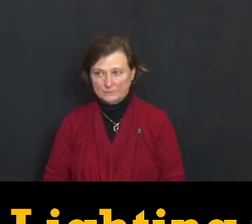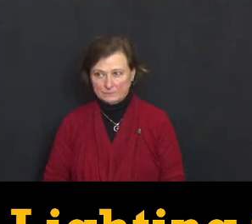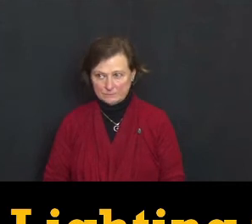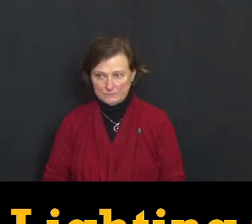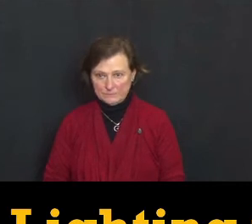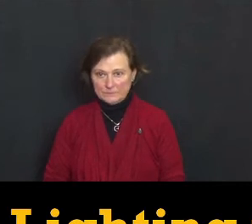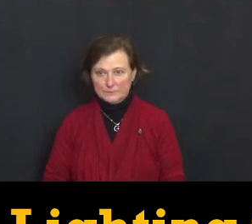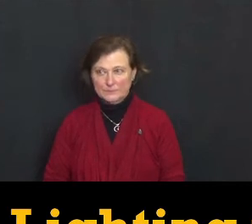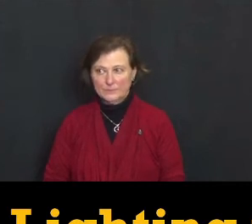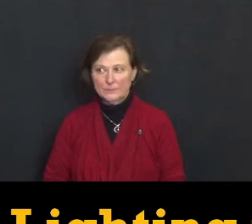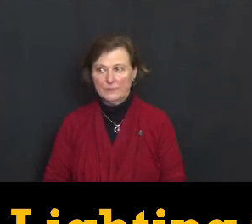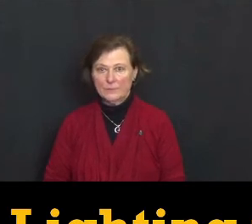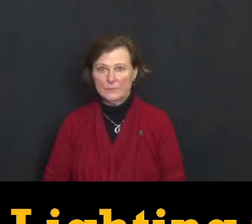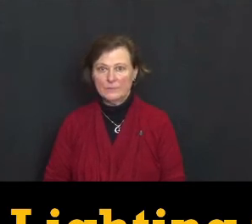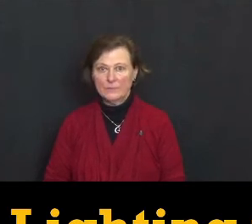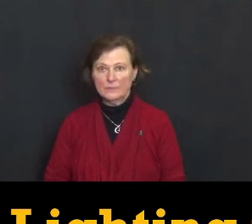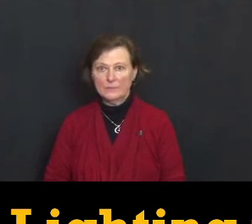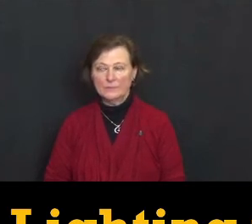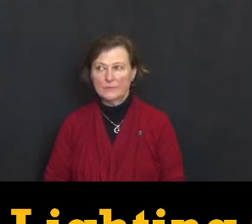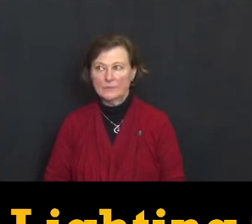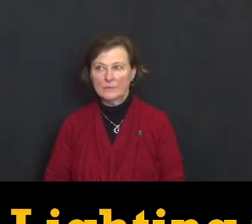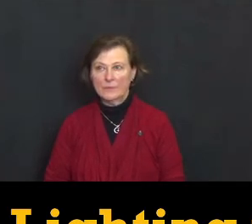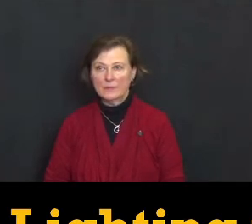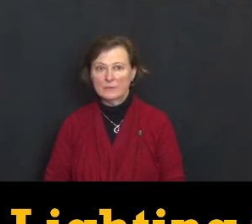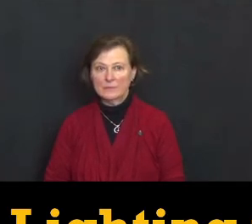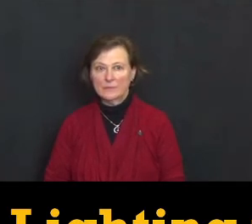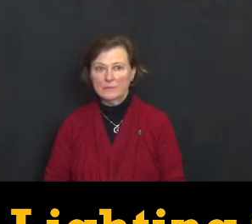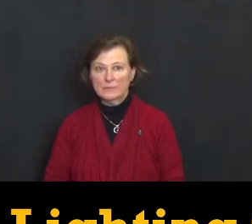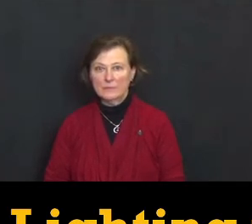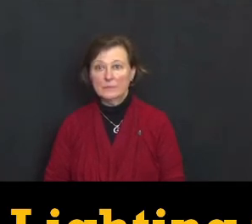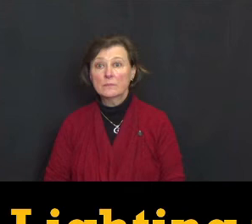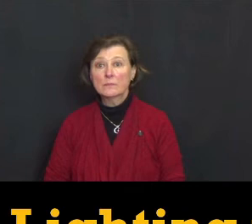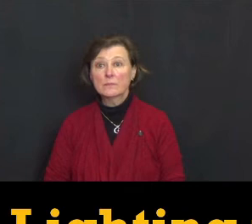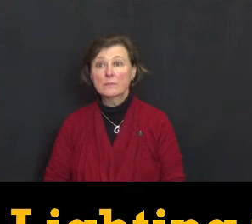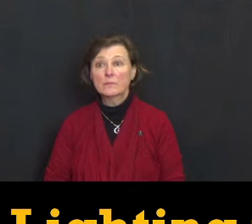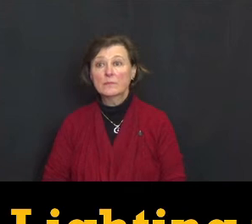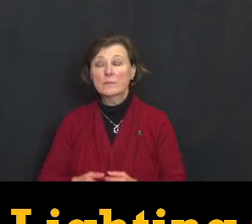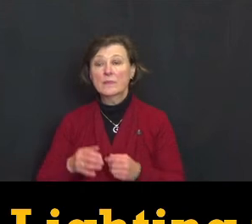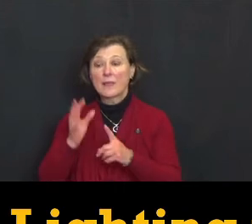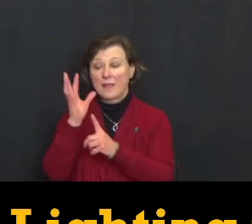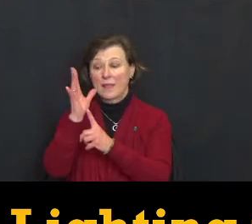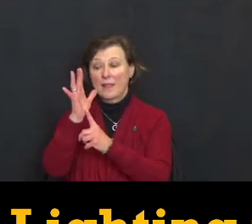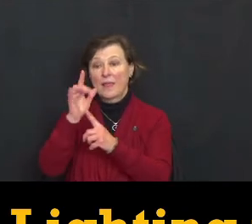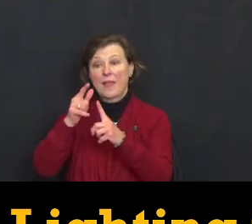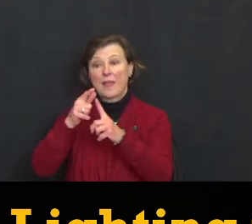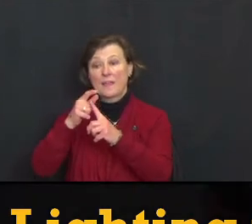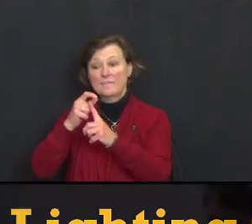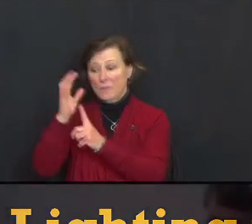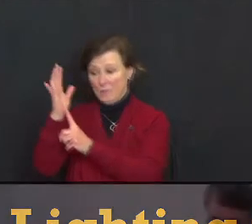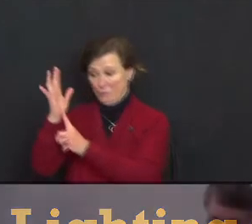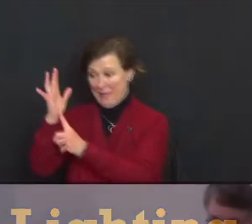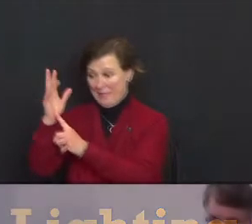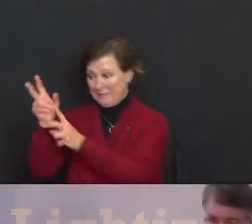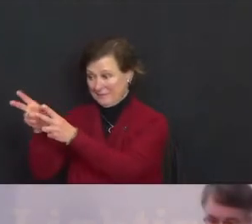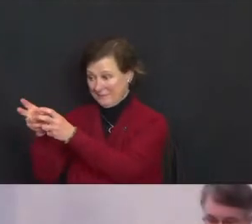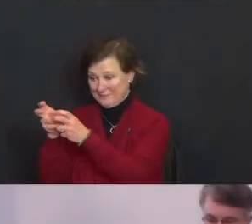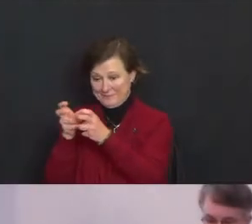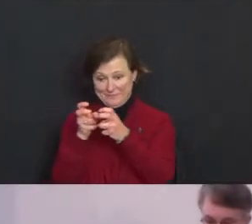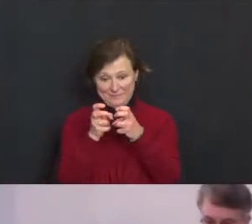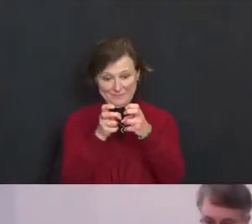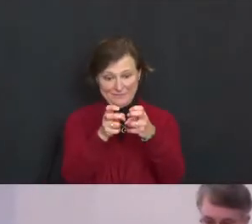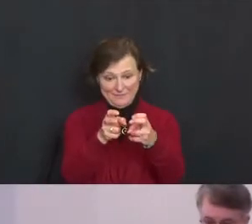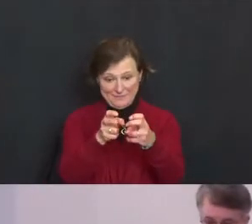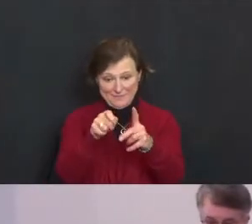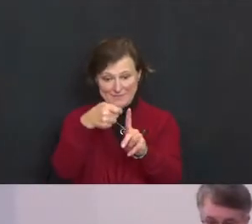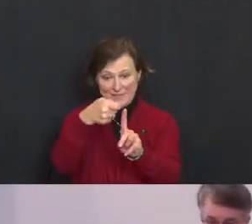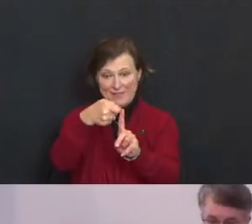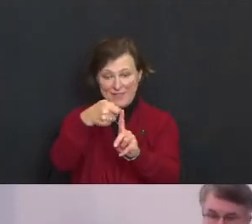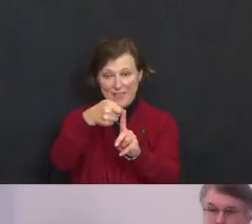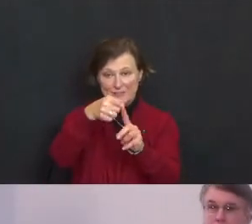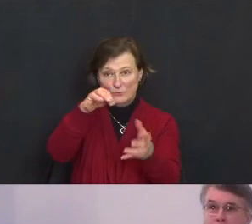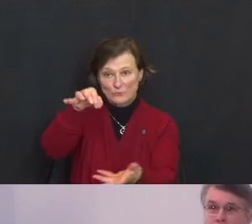We take the light from our chalice lighting the social justice lantern as a symbolic